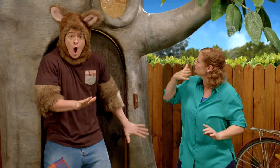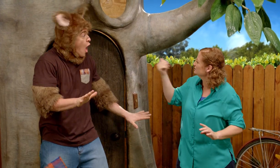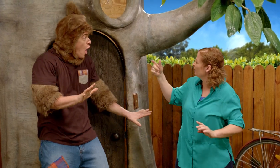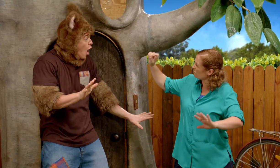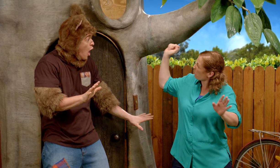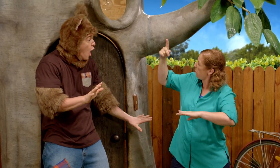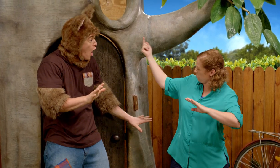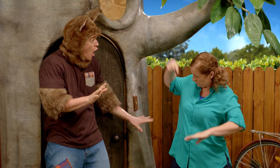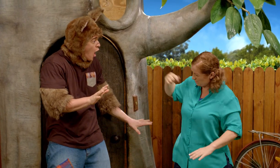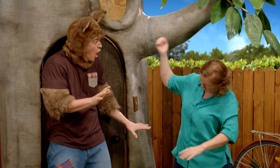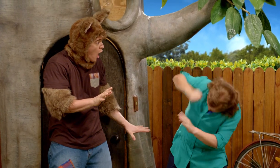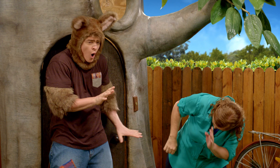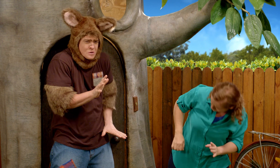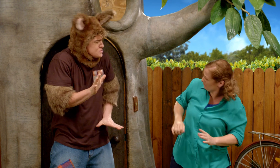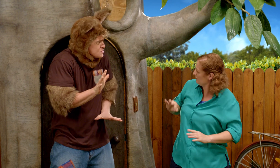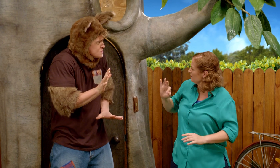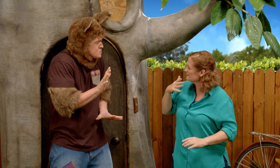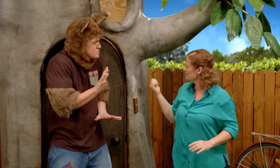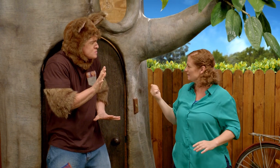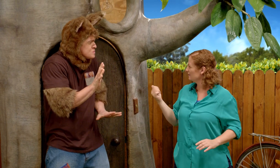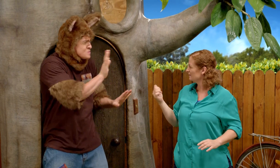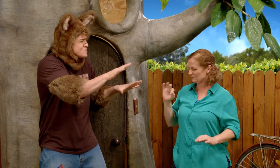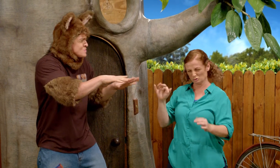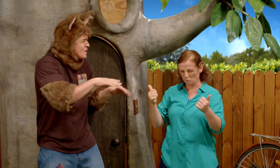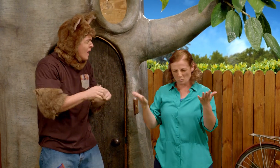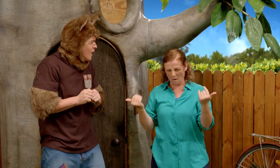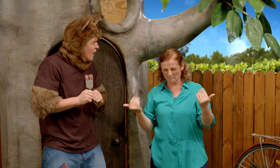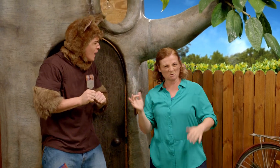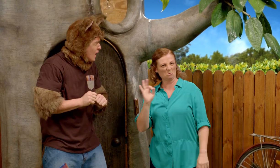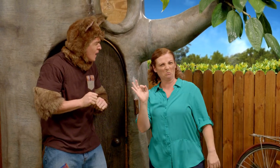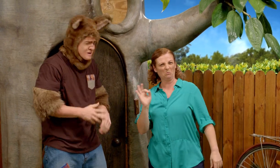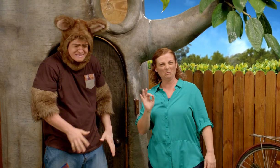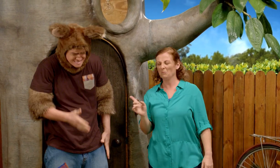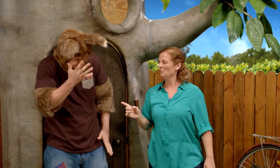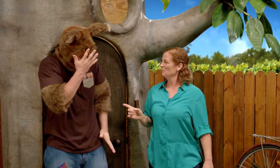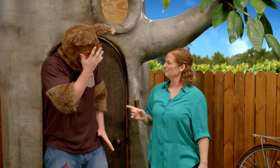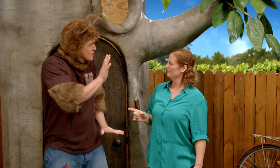Possum, that was not a nice greeting. You hit me with your boot, that was not nice at all.